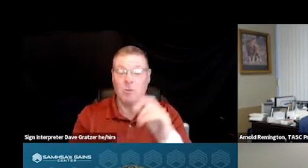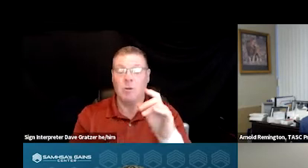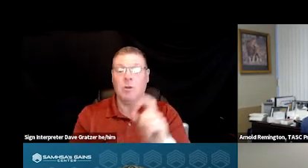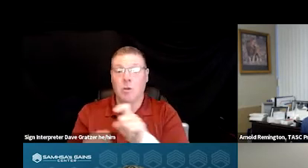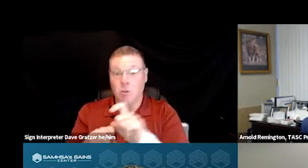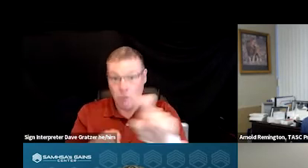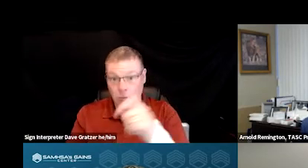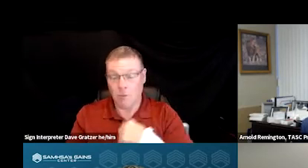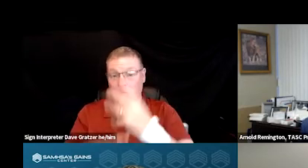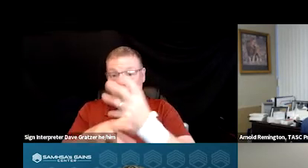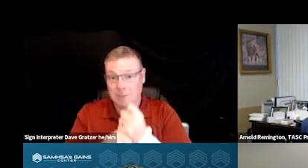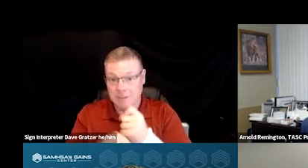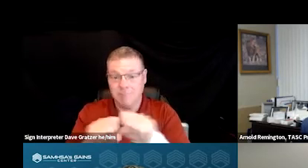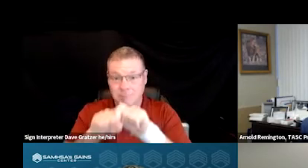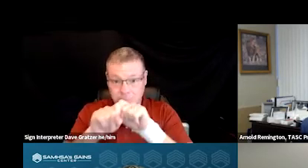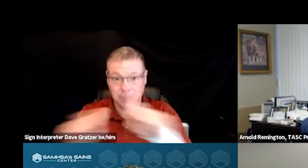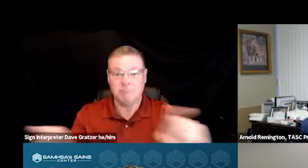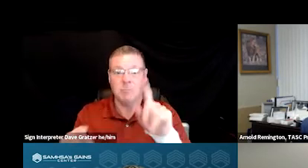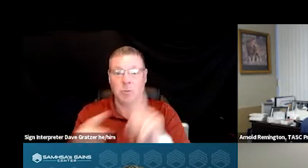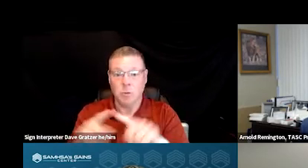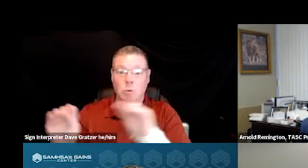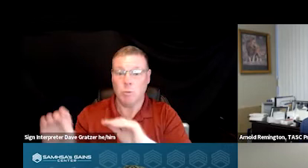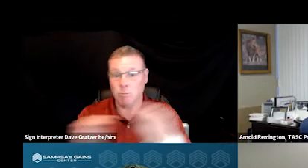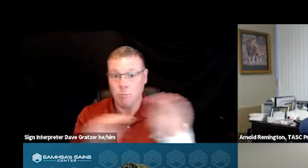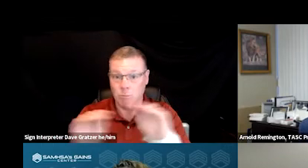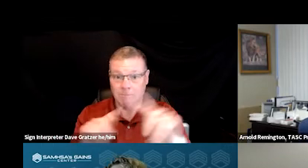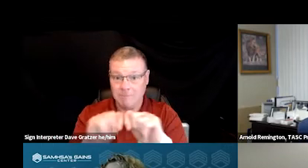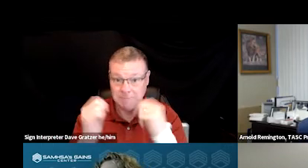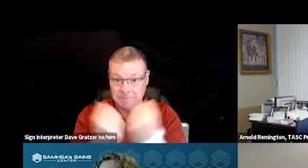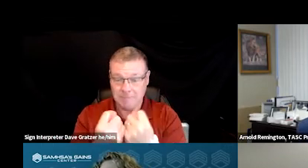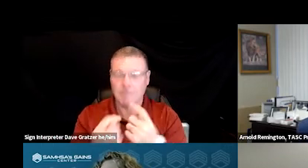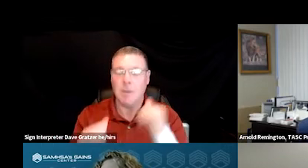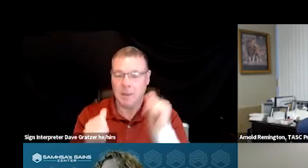that we dispatch to our mobile teams, we're able to resolve there in the field